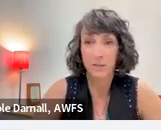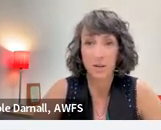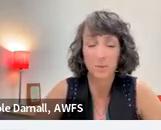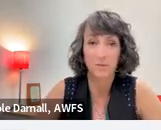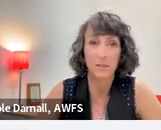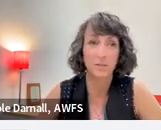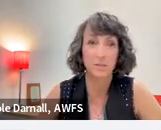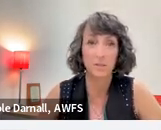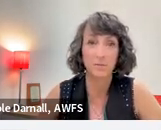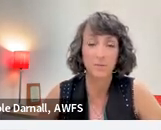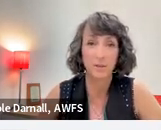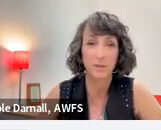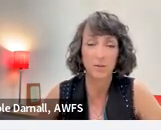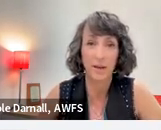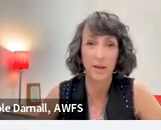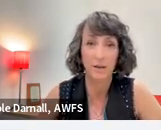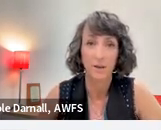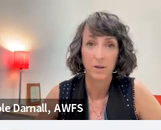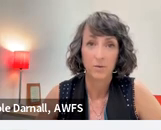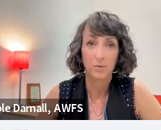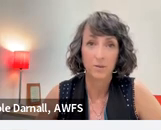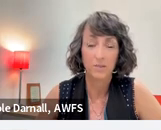of the observations that you've had through this.